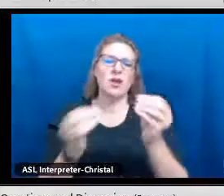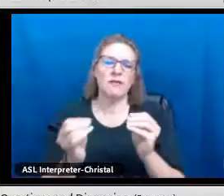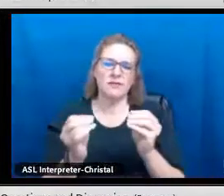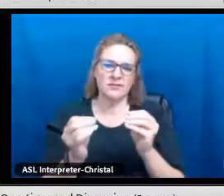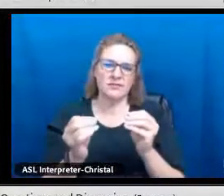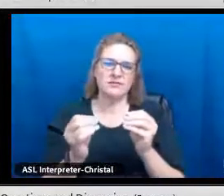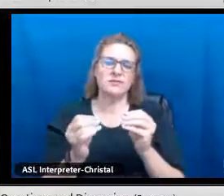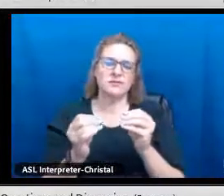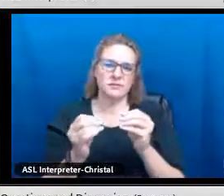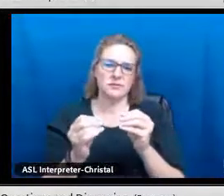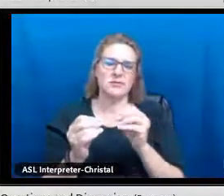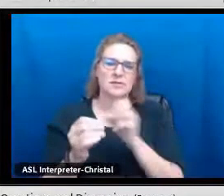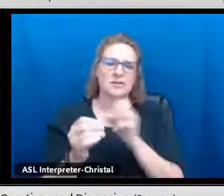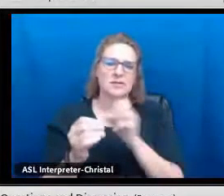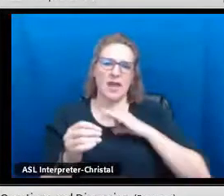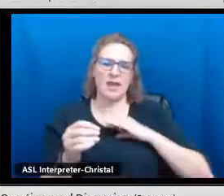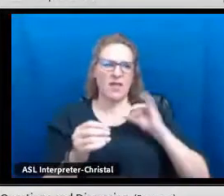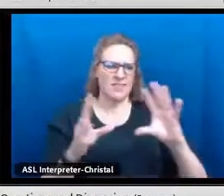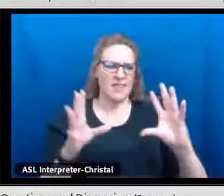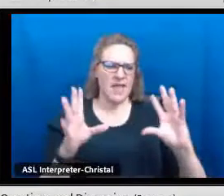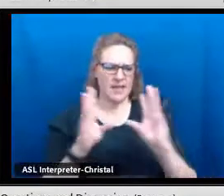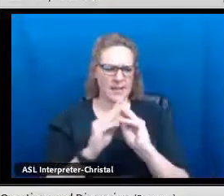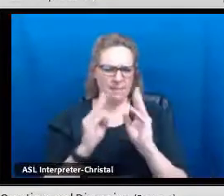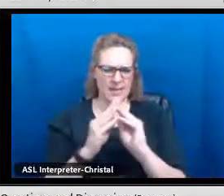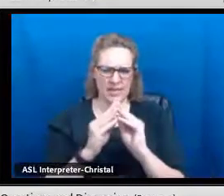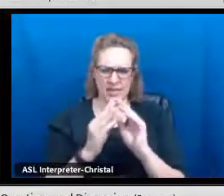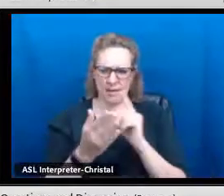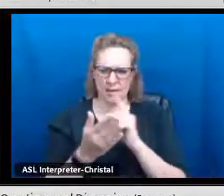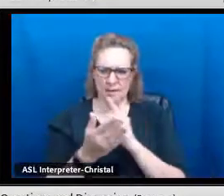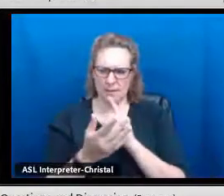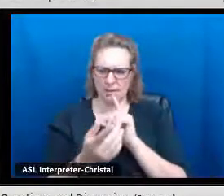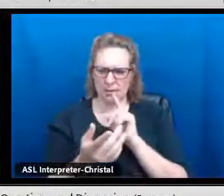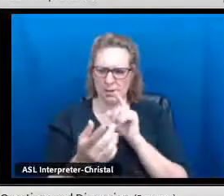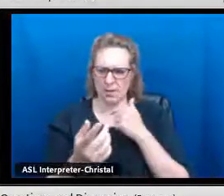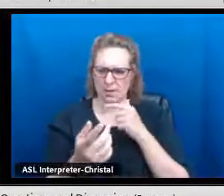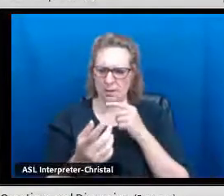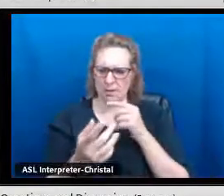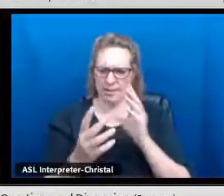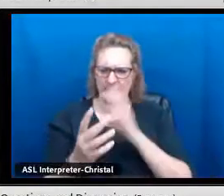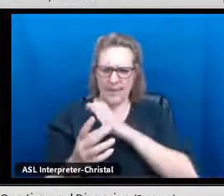teachers, students, principals and district office personnel.